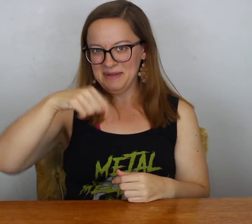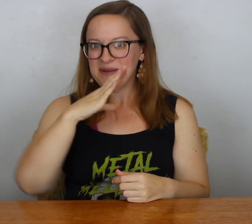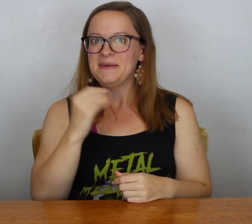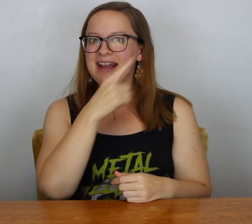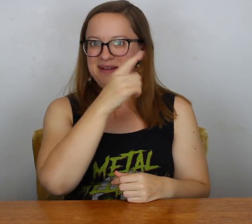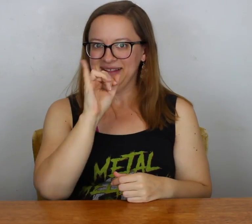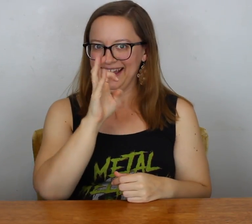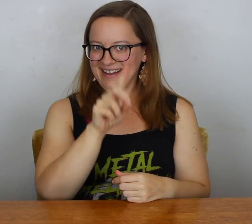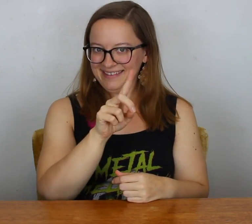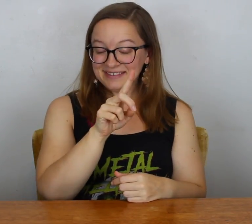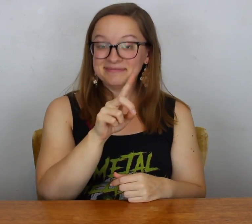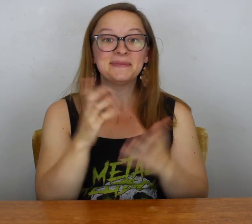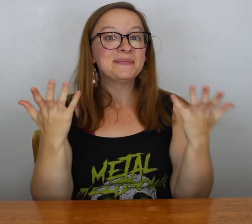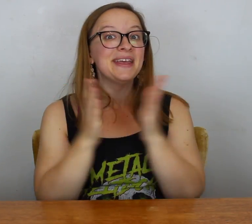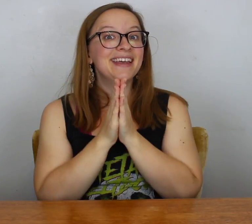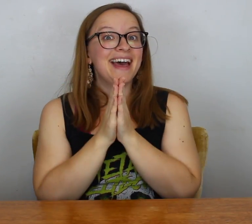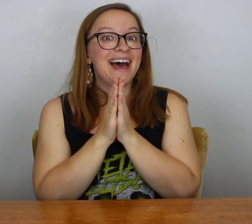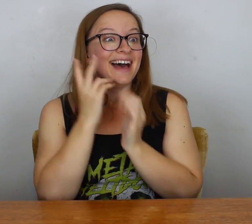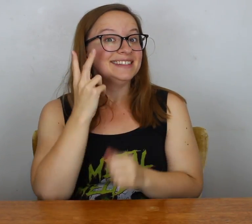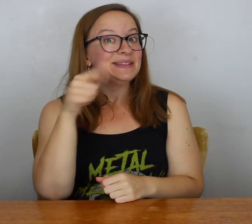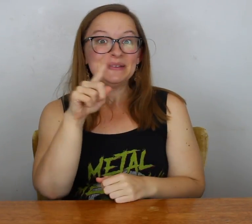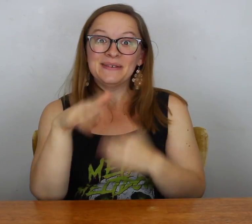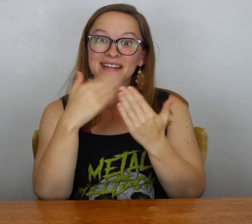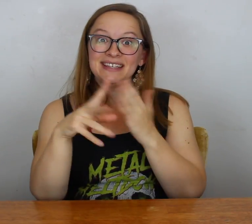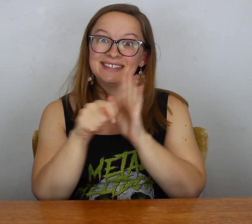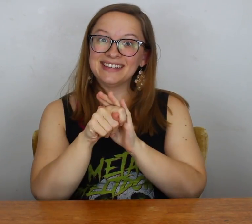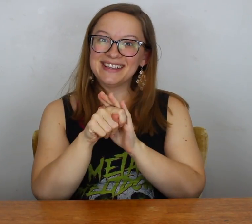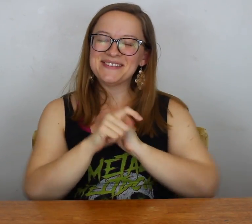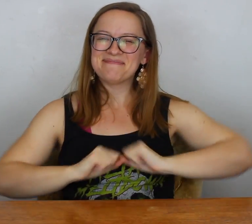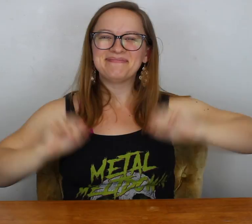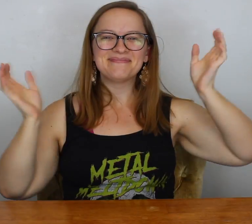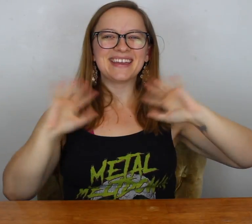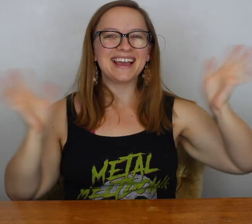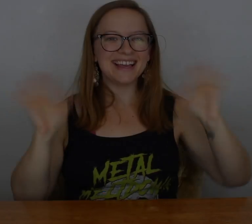Which will be linked down below and in the i-cards. So I'll see you in the next video. Bye!